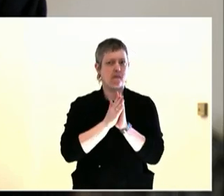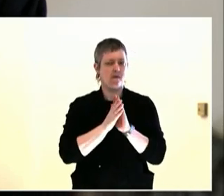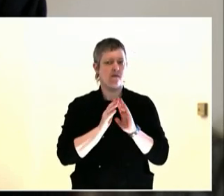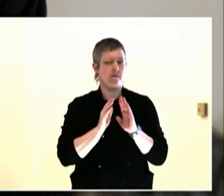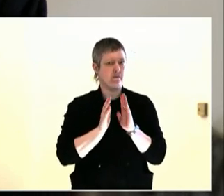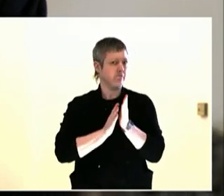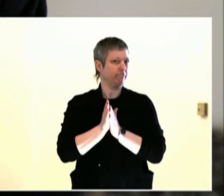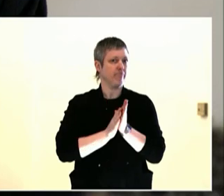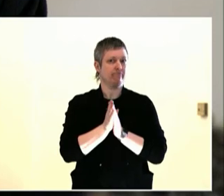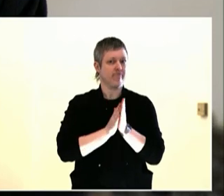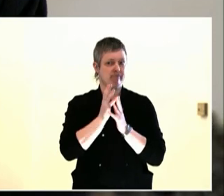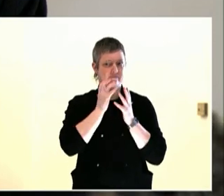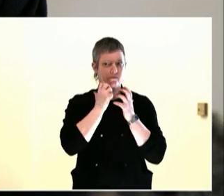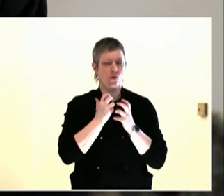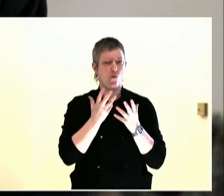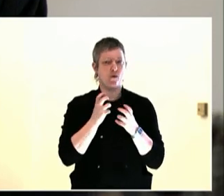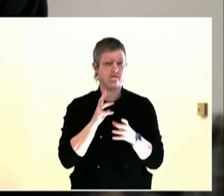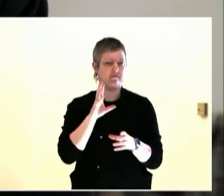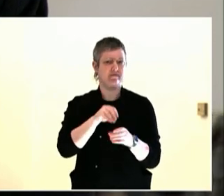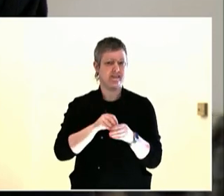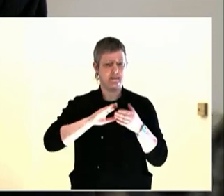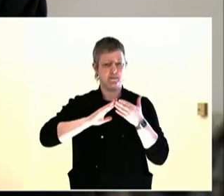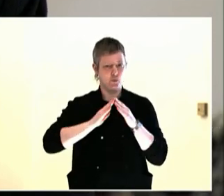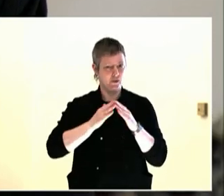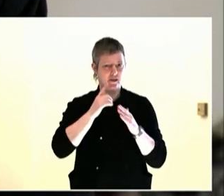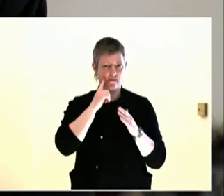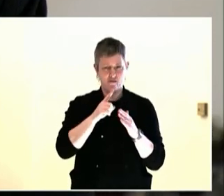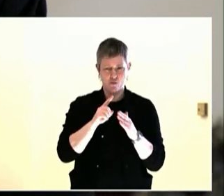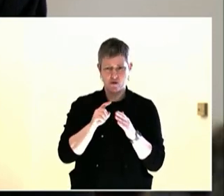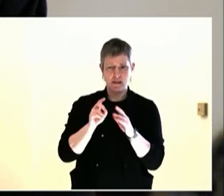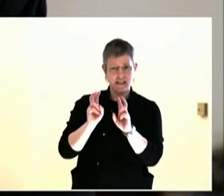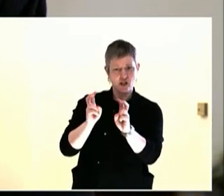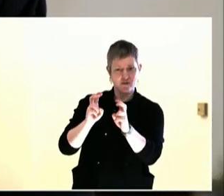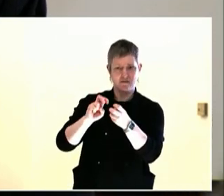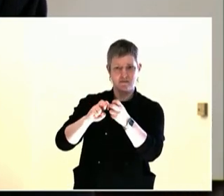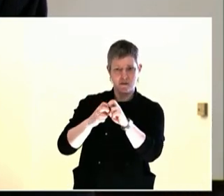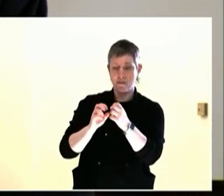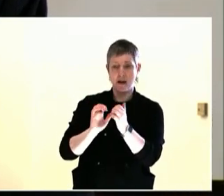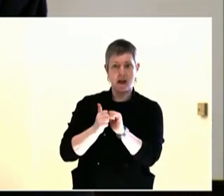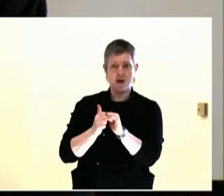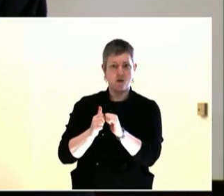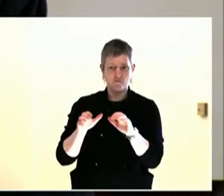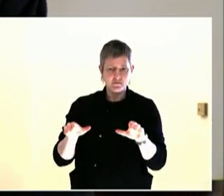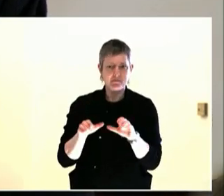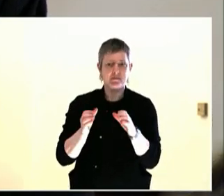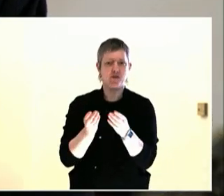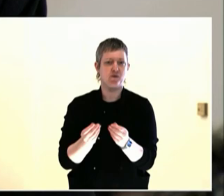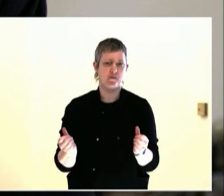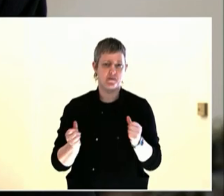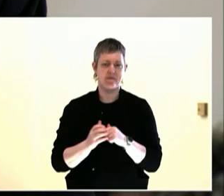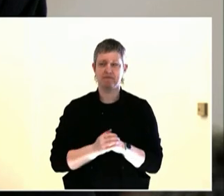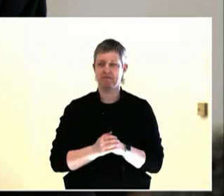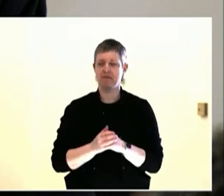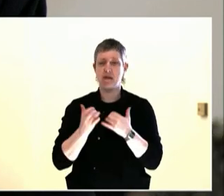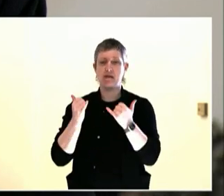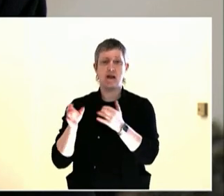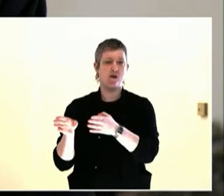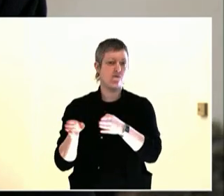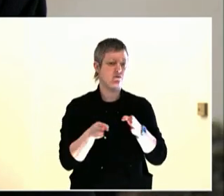It's the first resource in our representative democracy, but maybe the last in deliberative democracy.